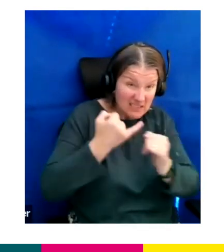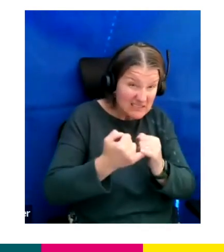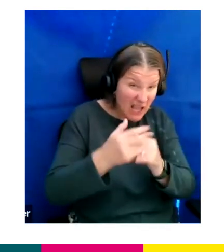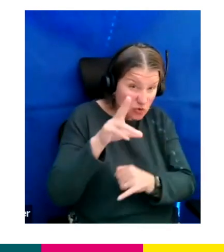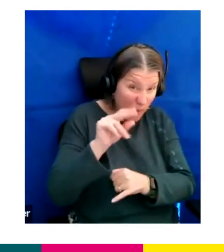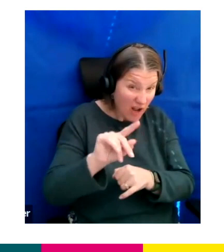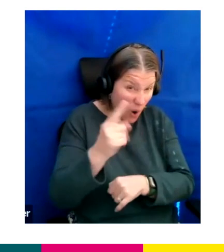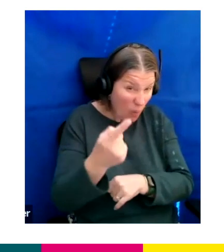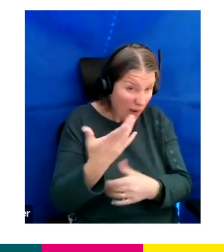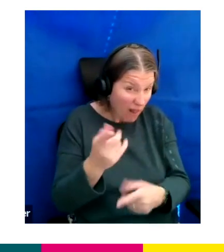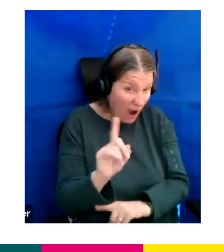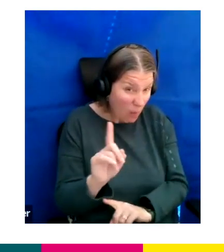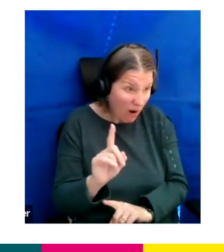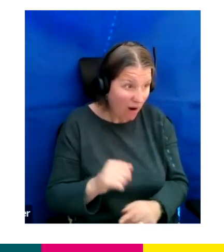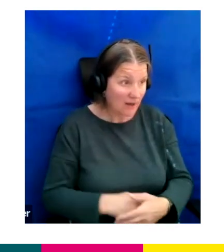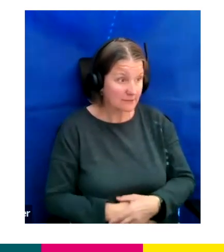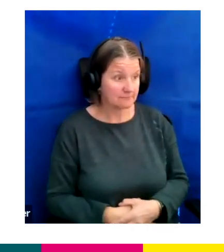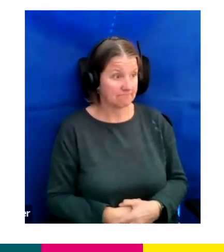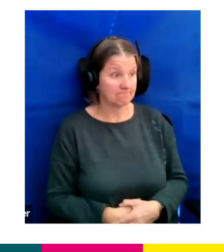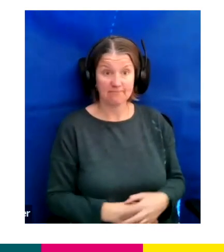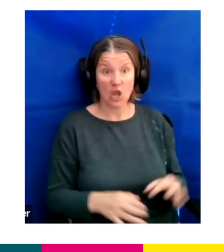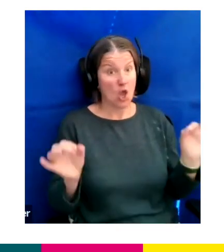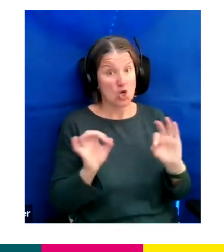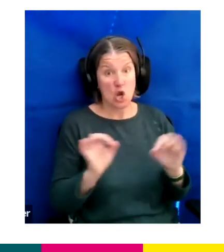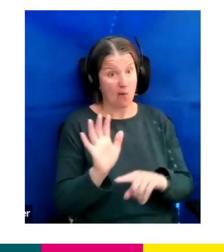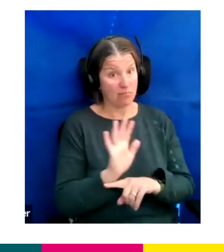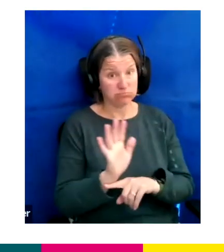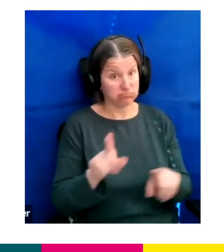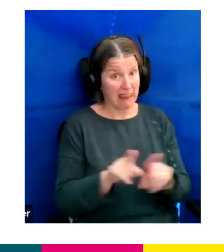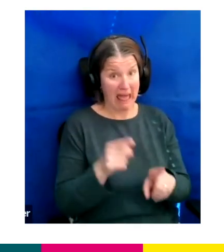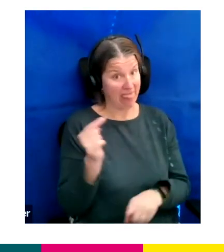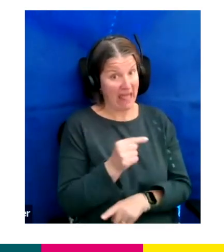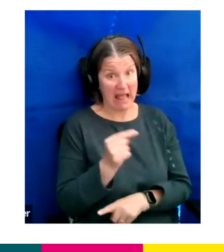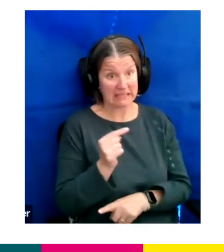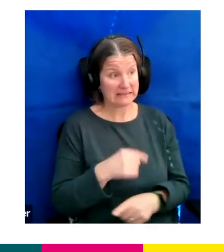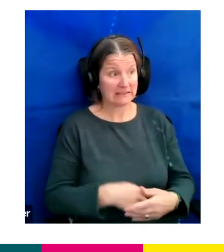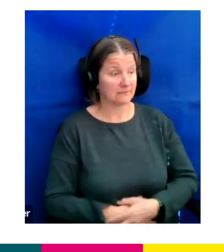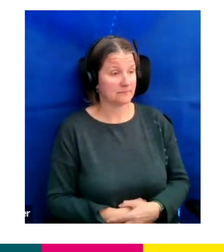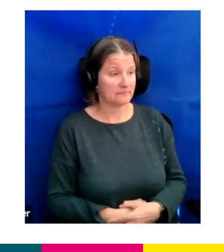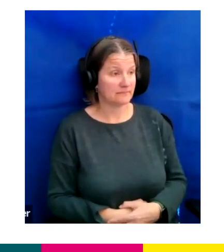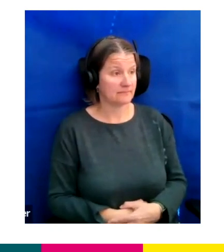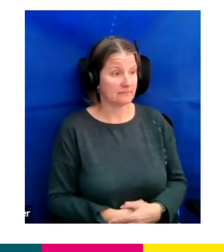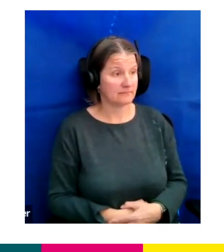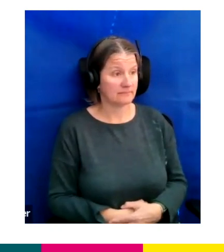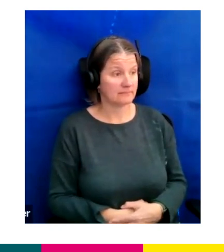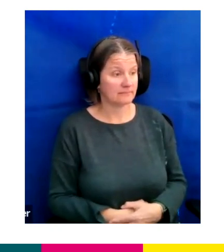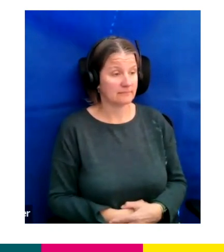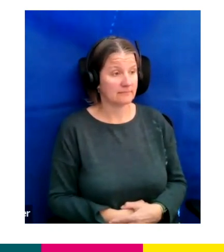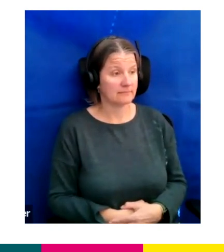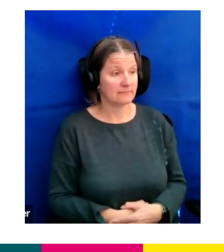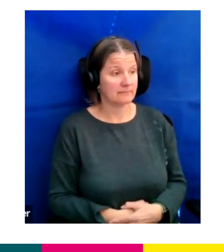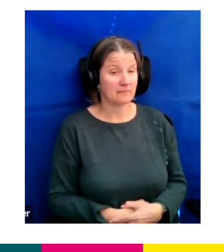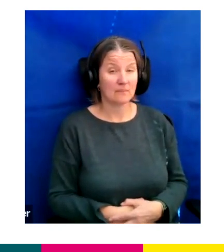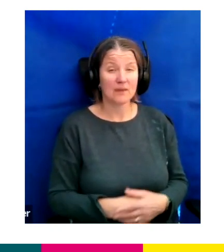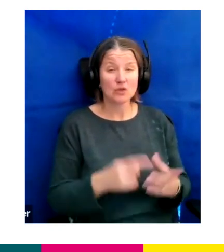I think she's comments all the comments she needs to make.”